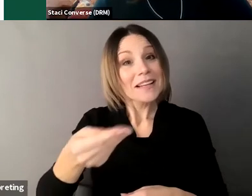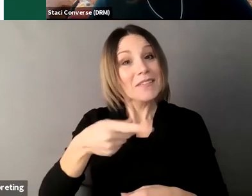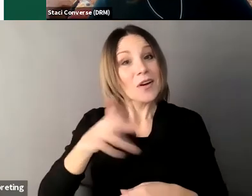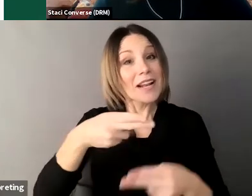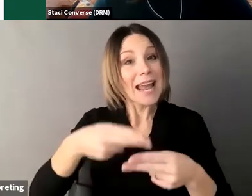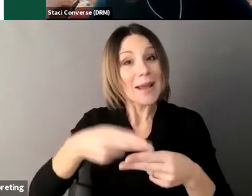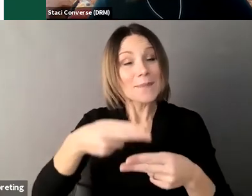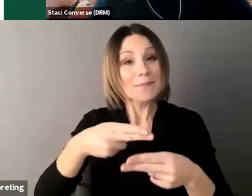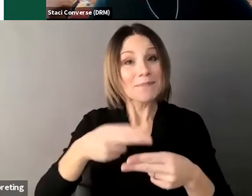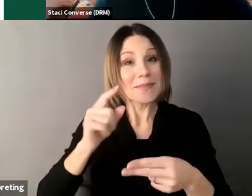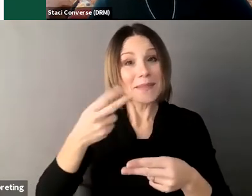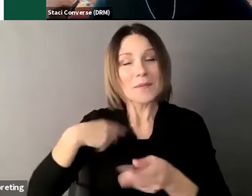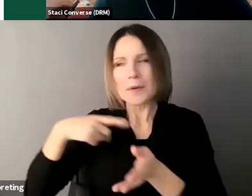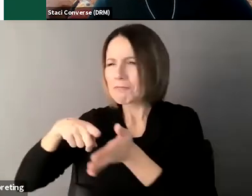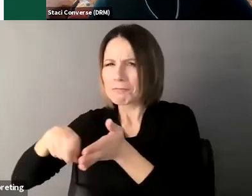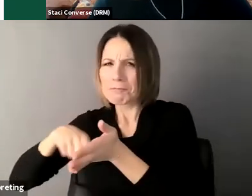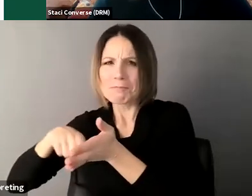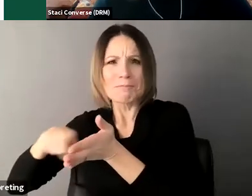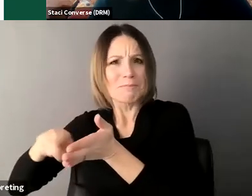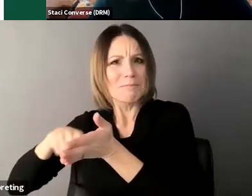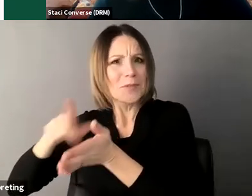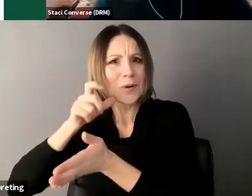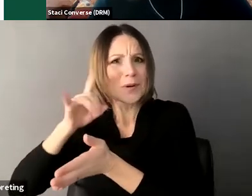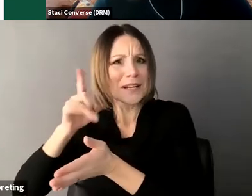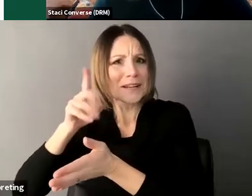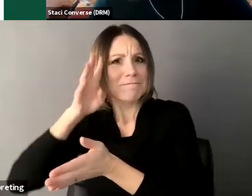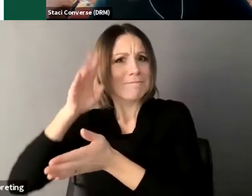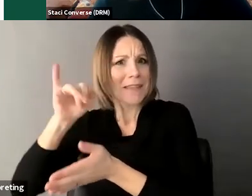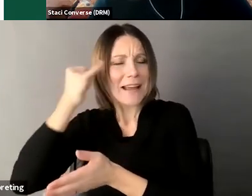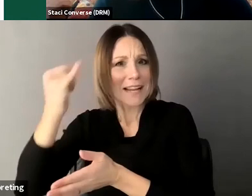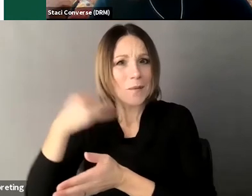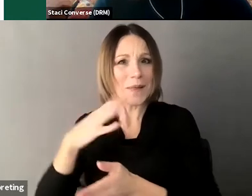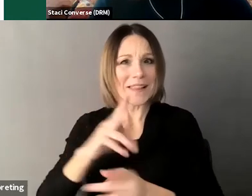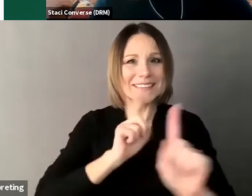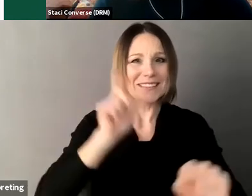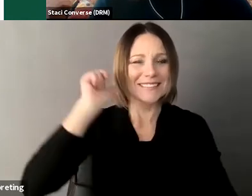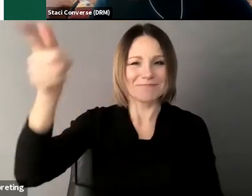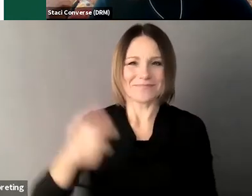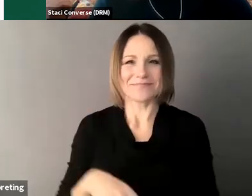sounds good um and someone else asks how do you start the process for supported decision-making